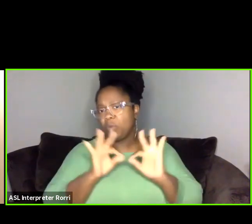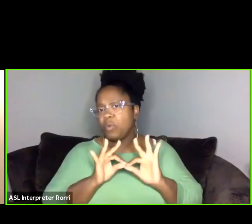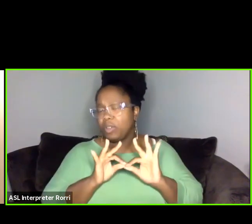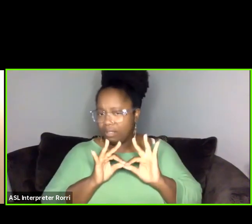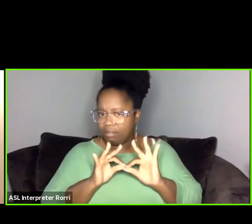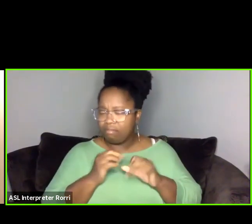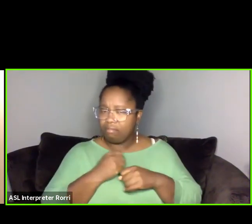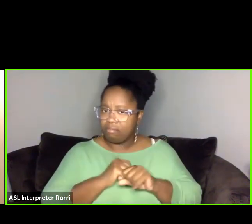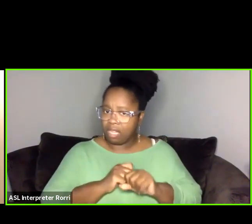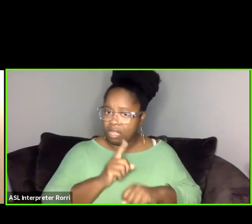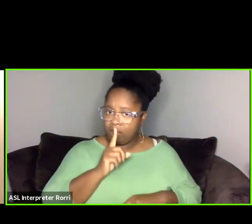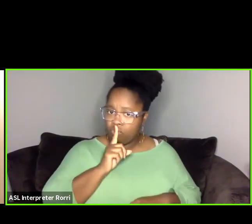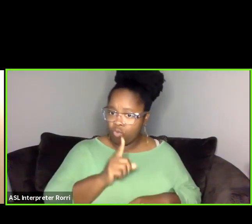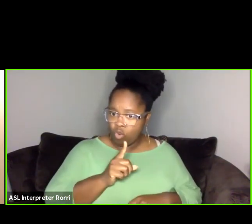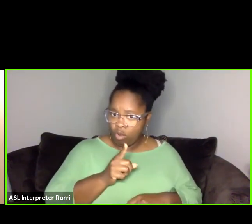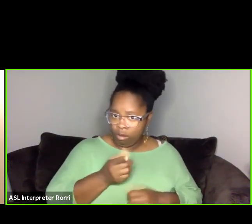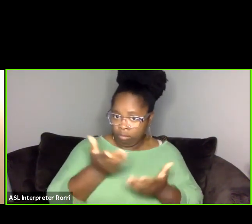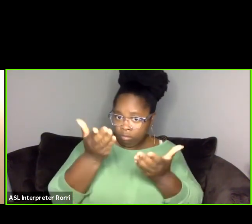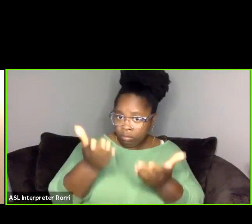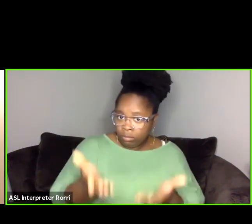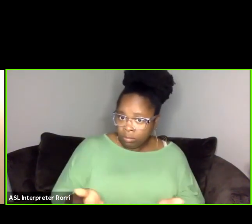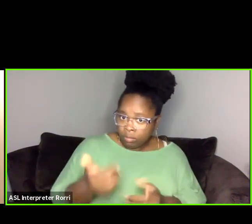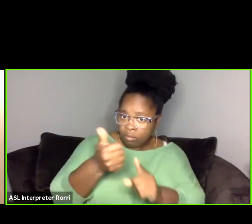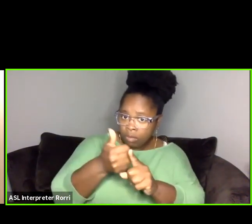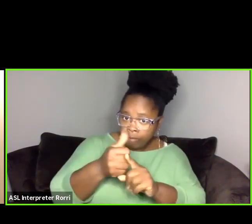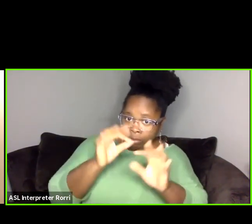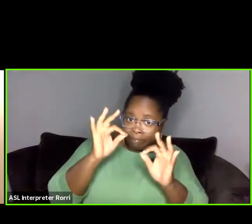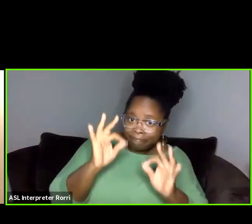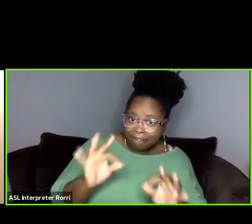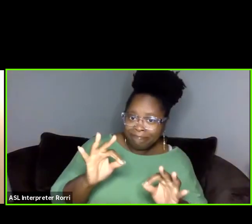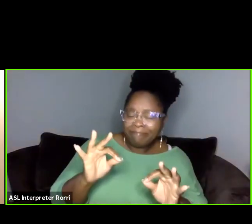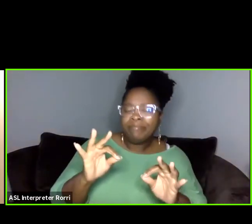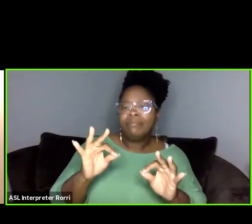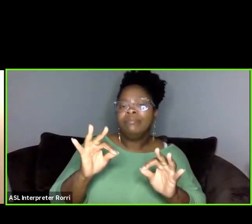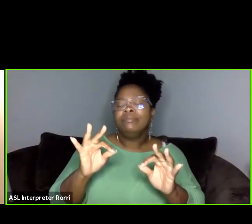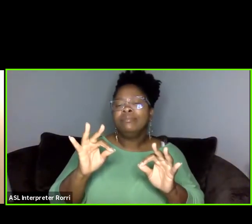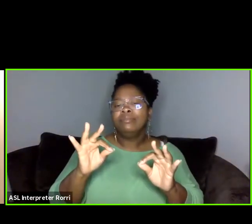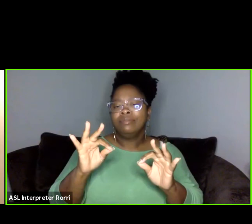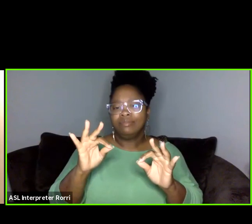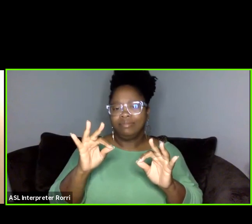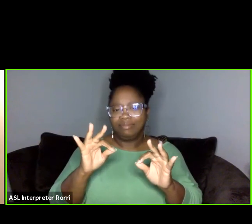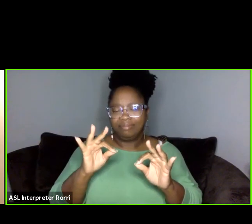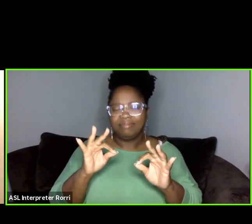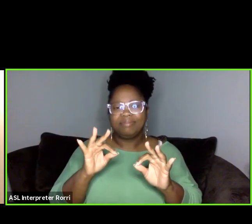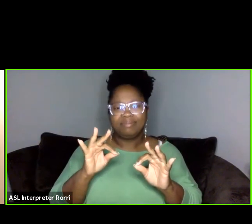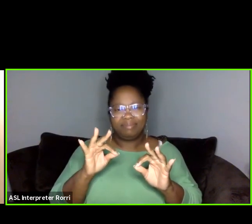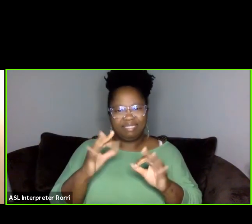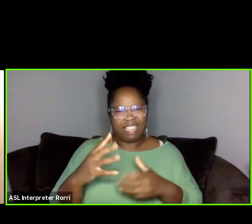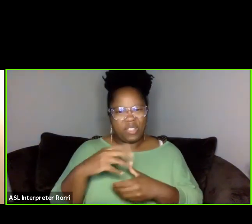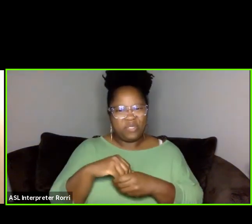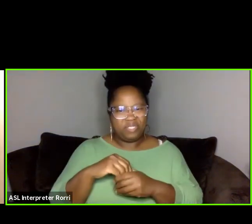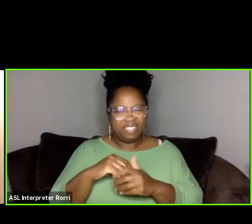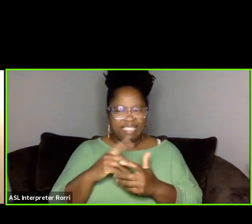and your instrument are in good order, part of that, I think, is finding ways to be connected